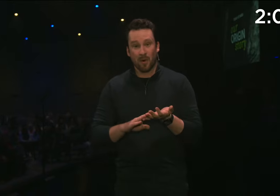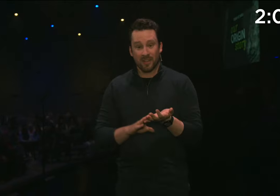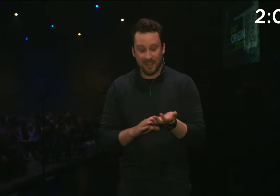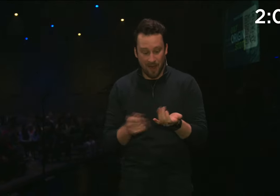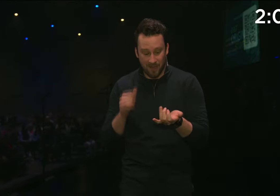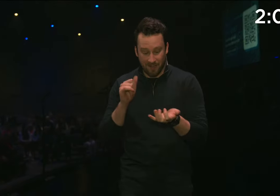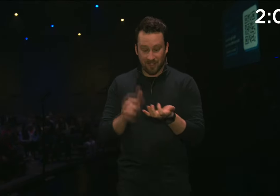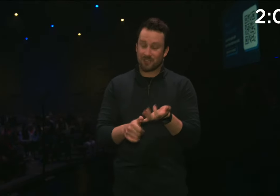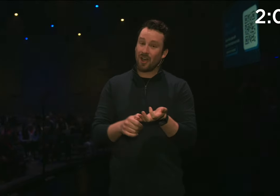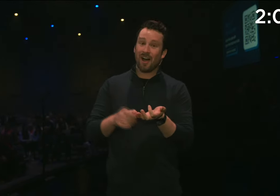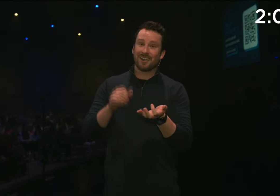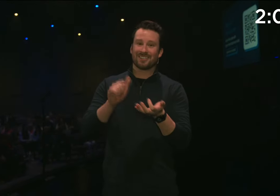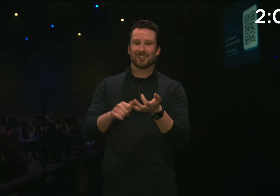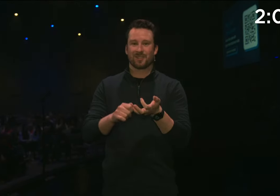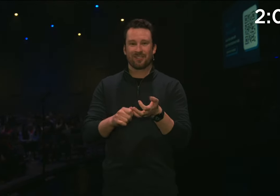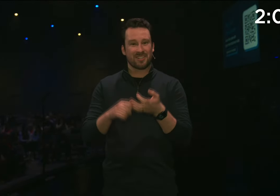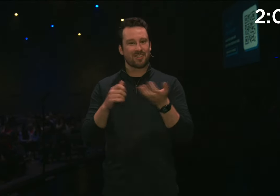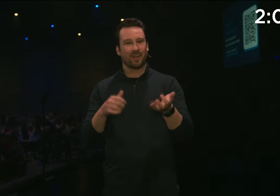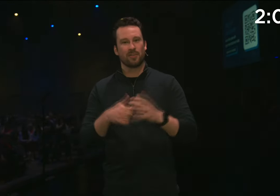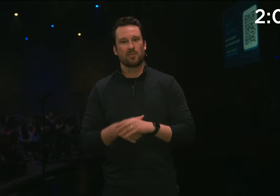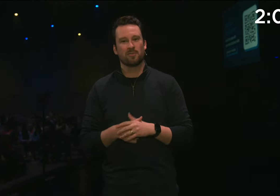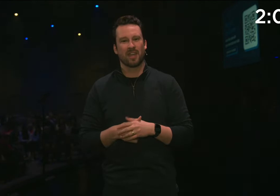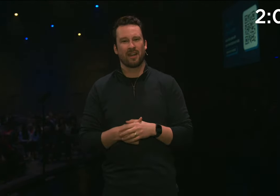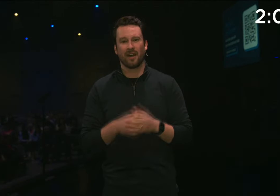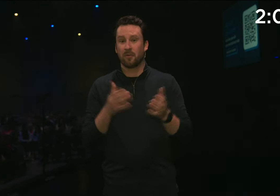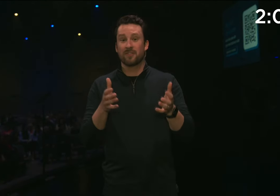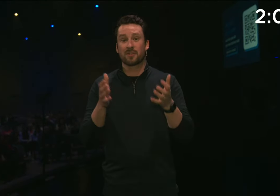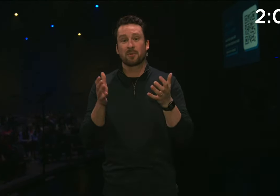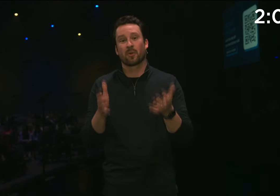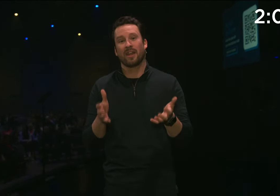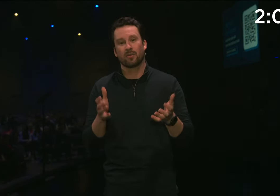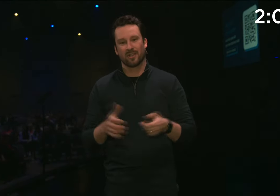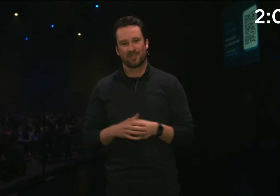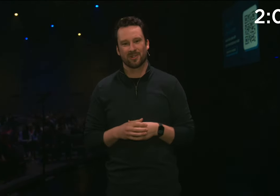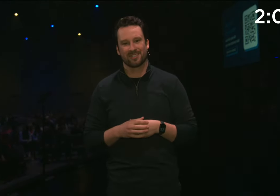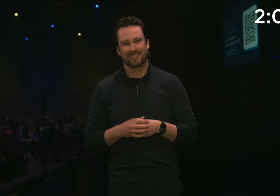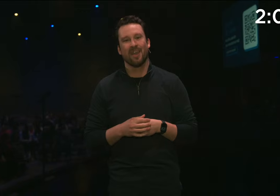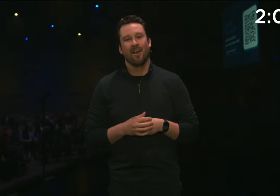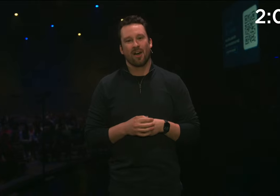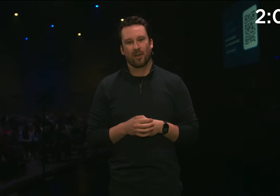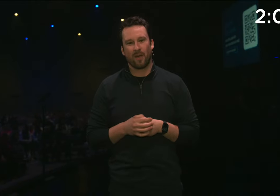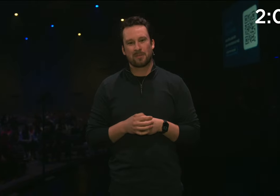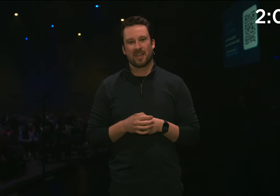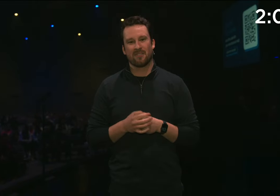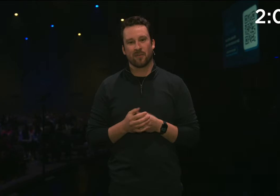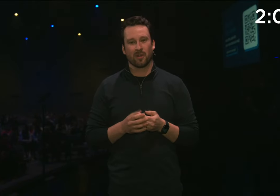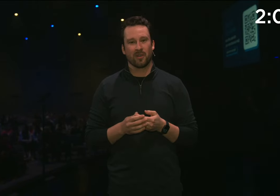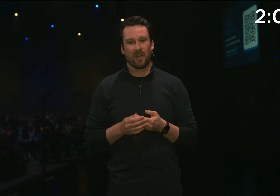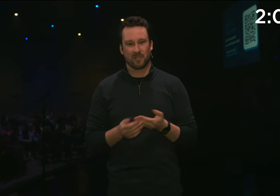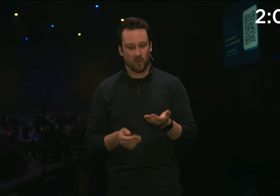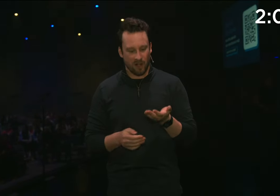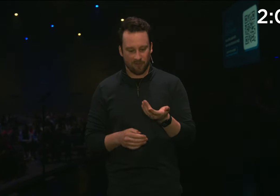More than that, we have our songs and our services on our YouTube channel, and we have some great resources on our website for you as well.